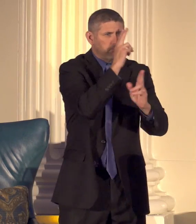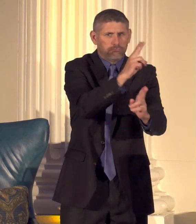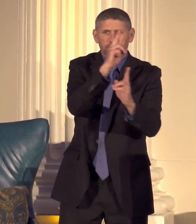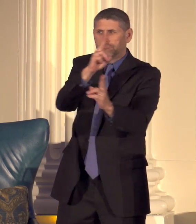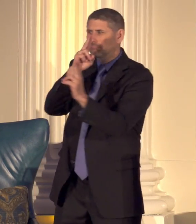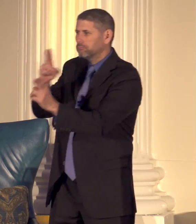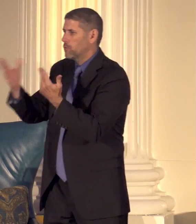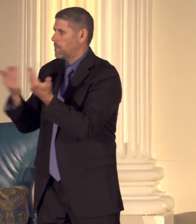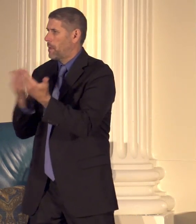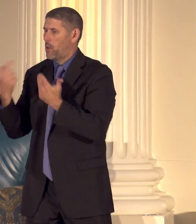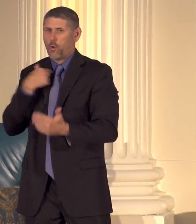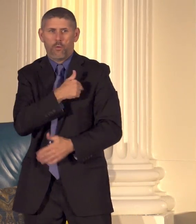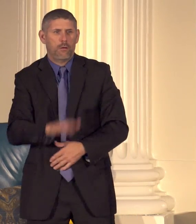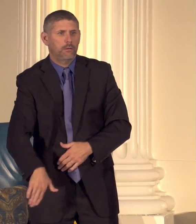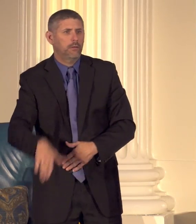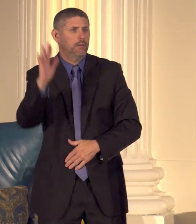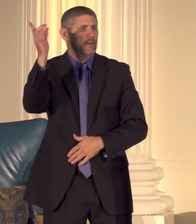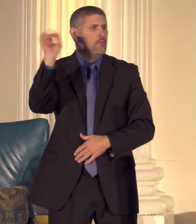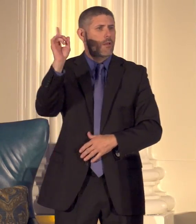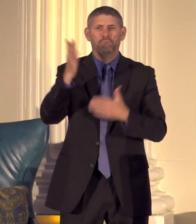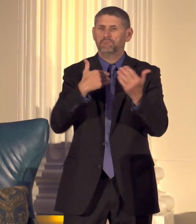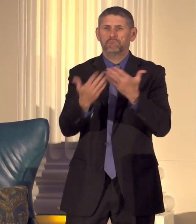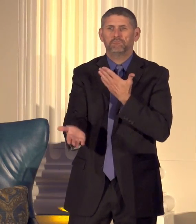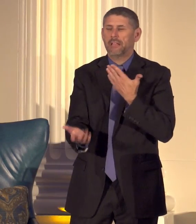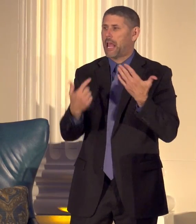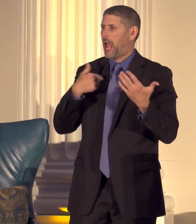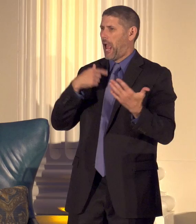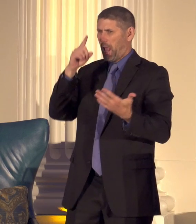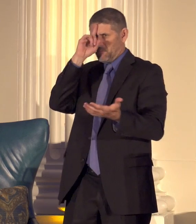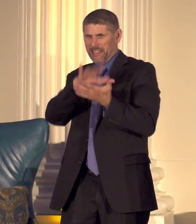of where we're from and I believe that this cultural diversity that we have is